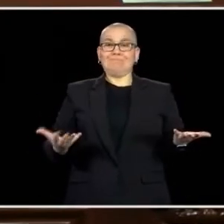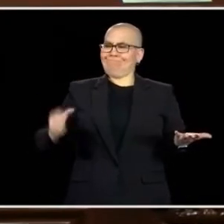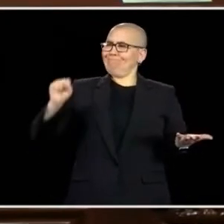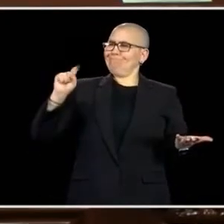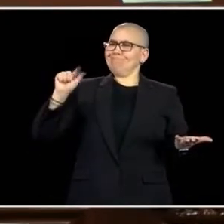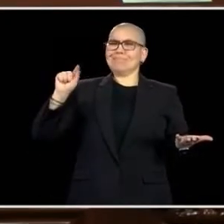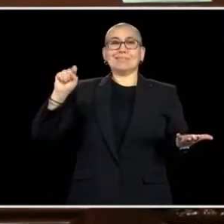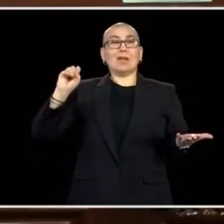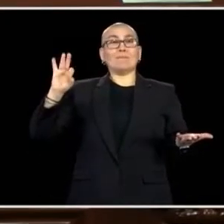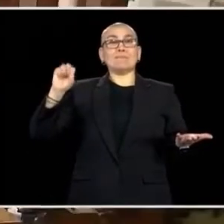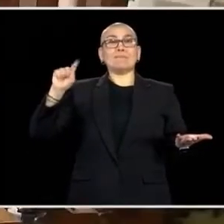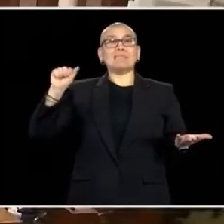STRONG AND MOVING FORWARD.